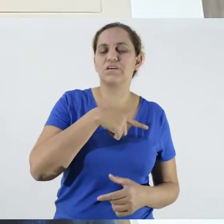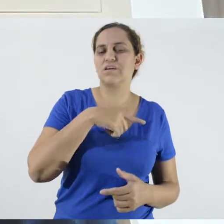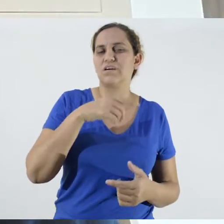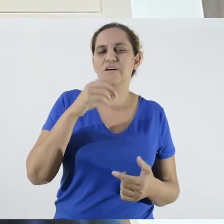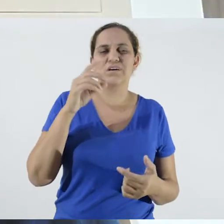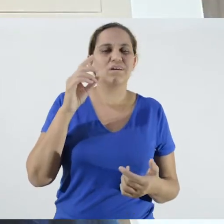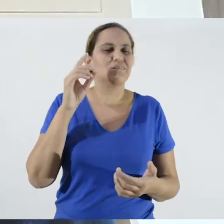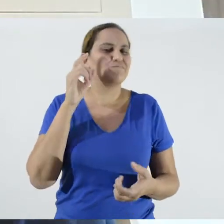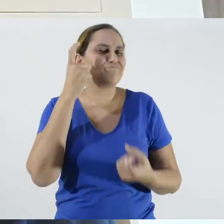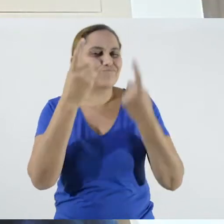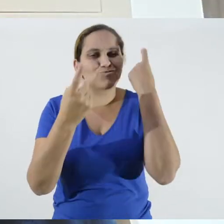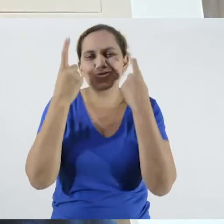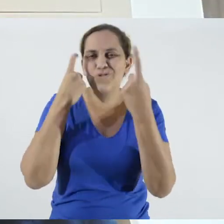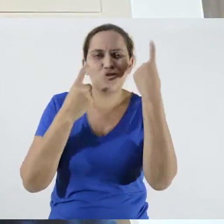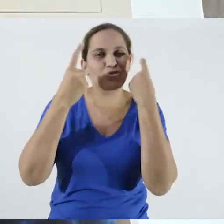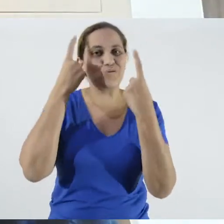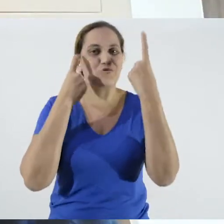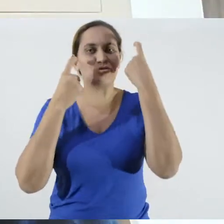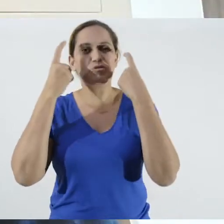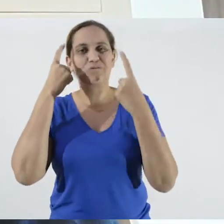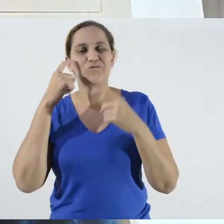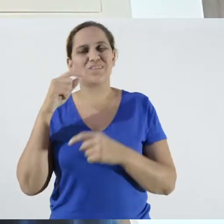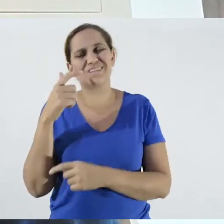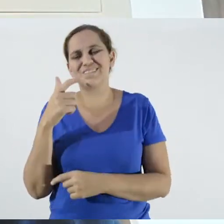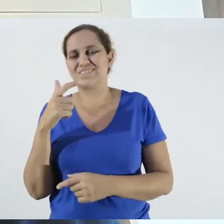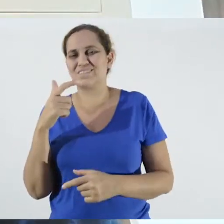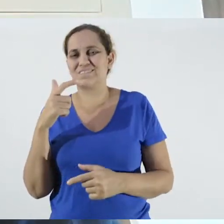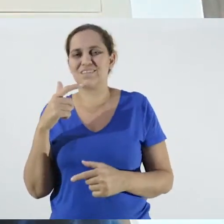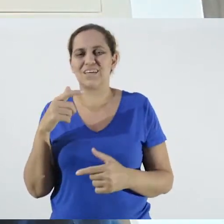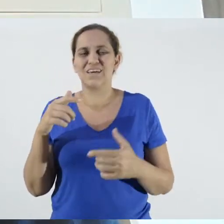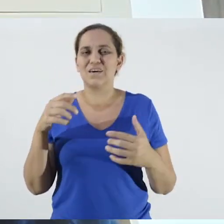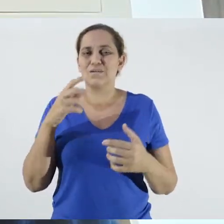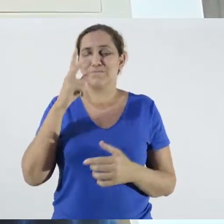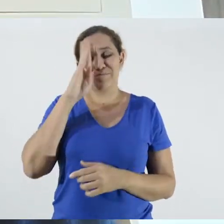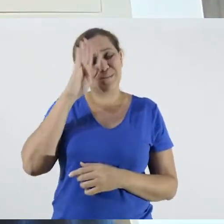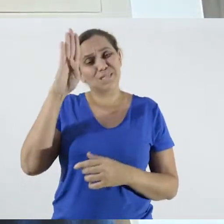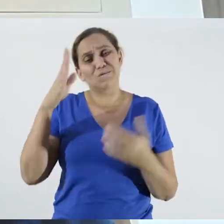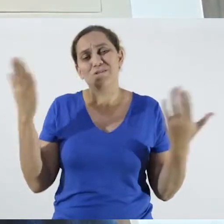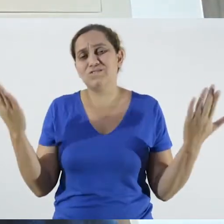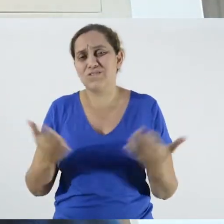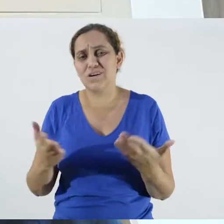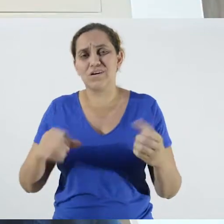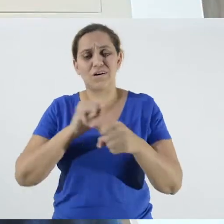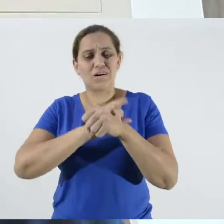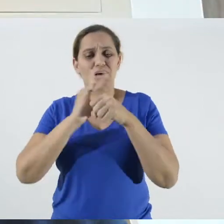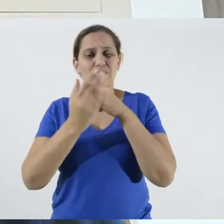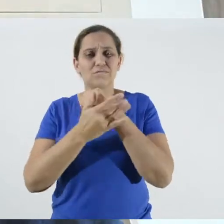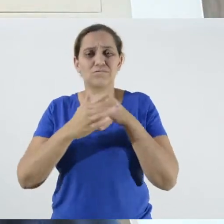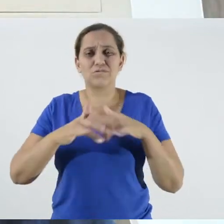and one more now, with Covid. And so,